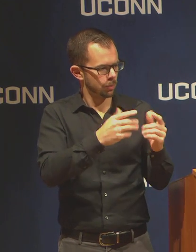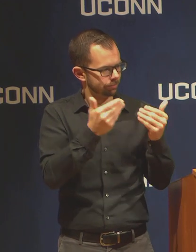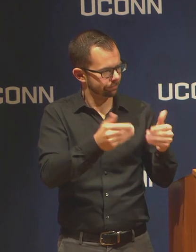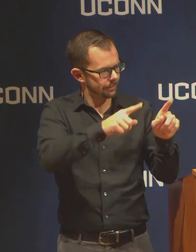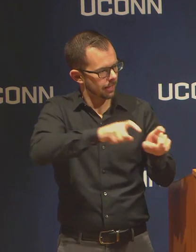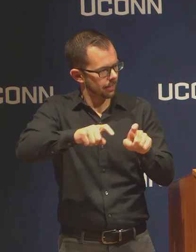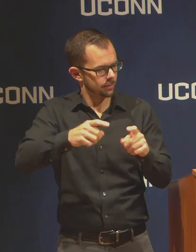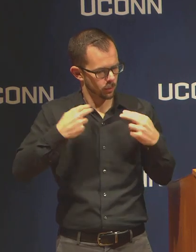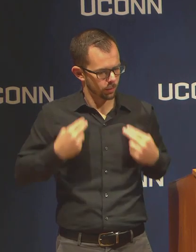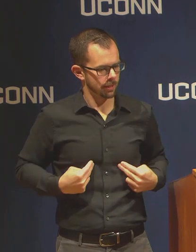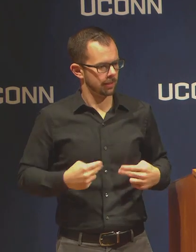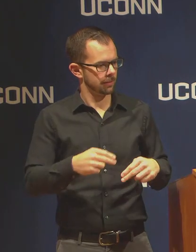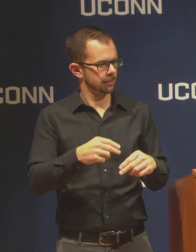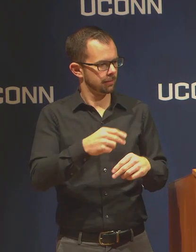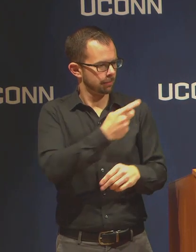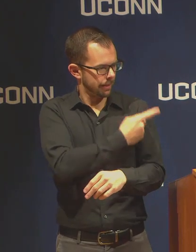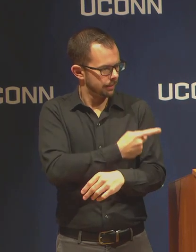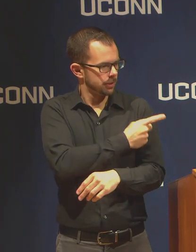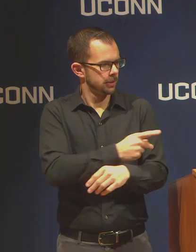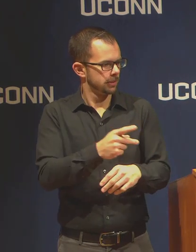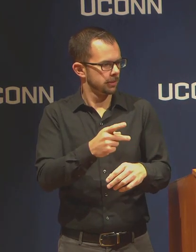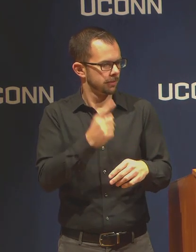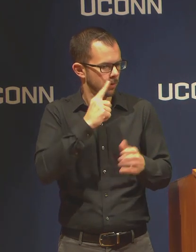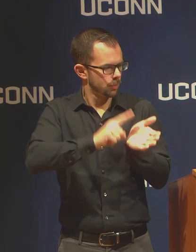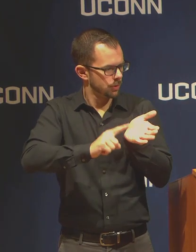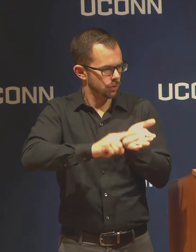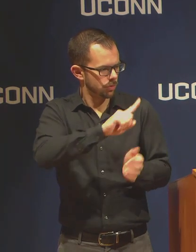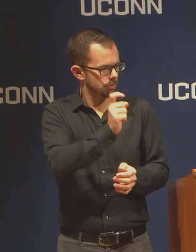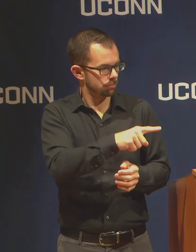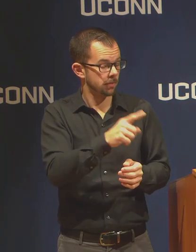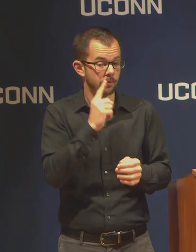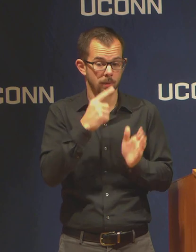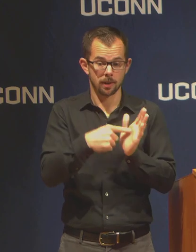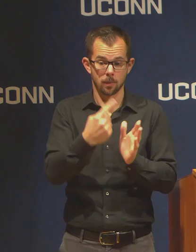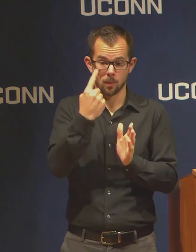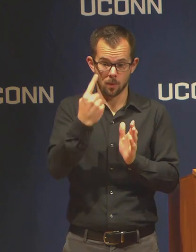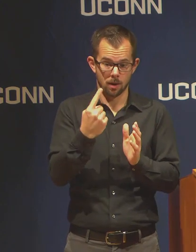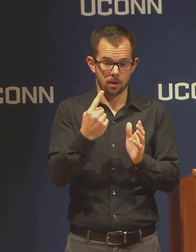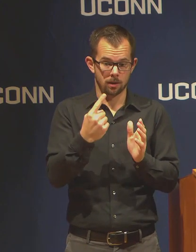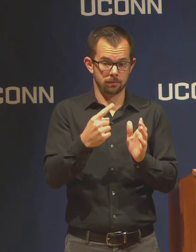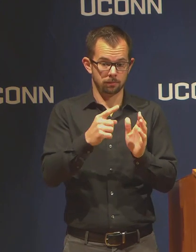for example a researcher plans to resume a study with one to five participants.